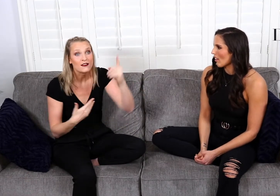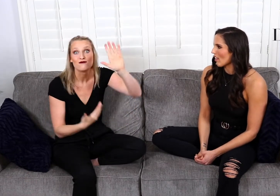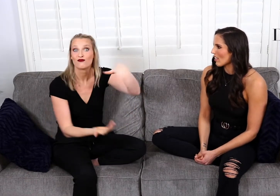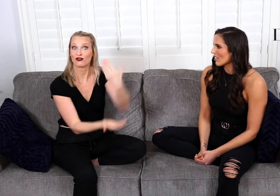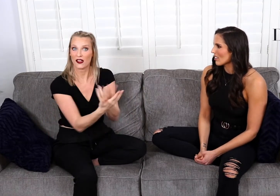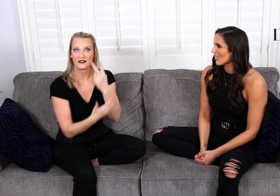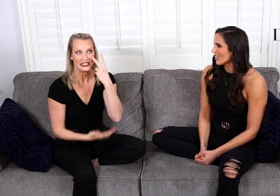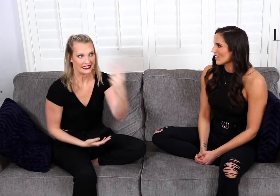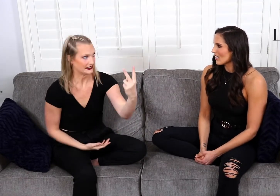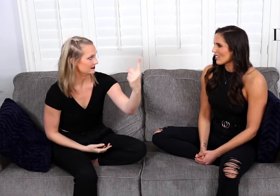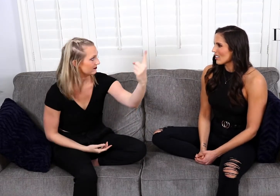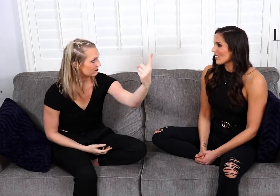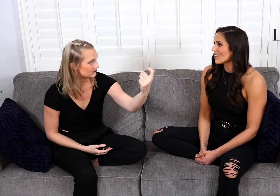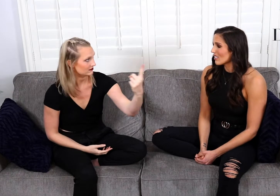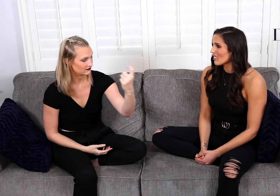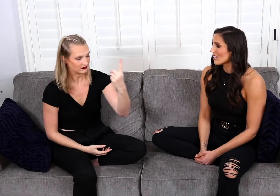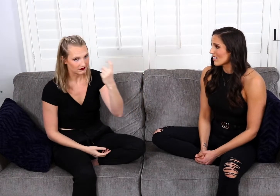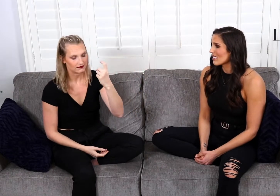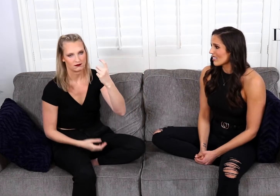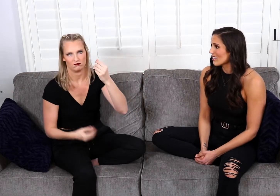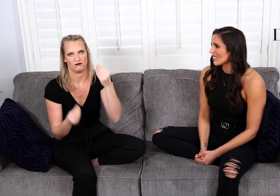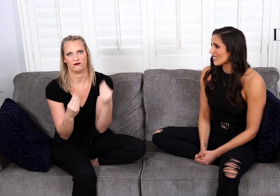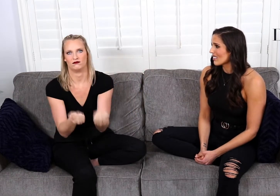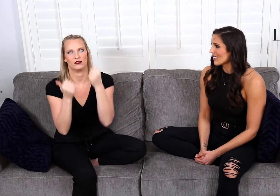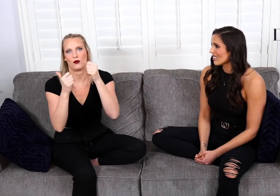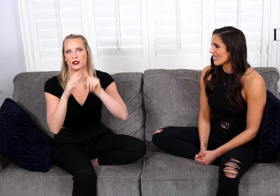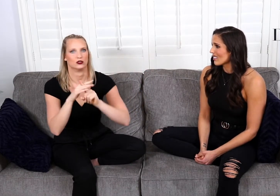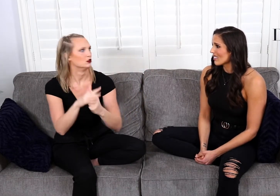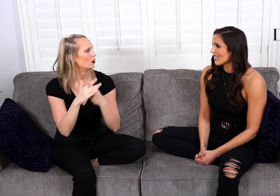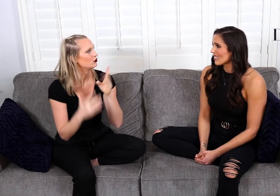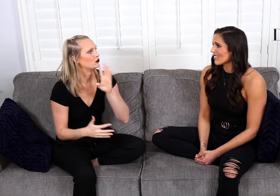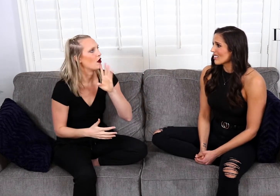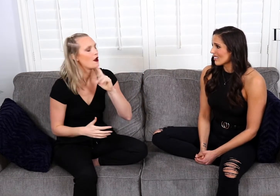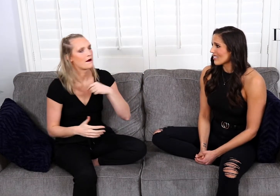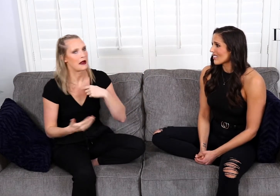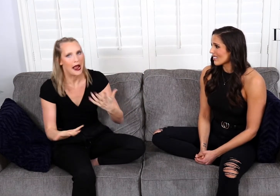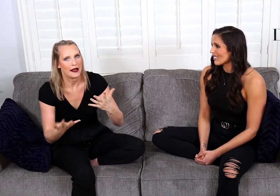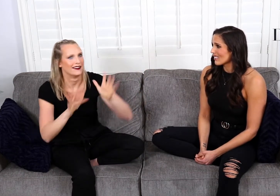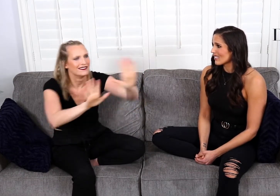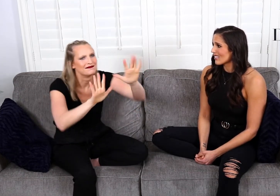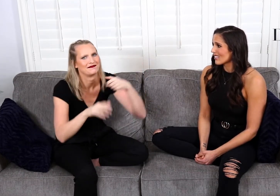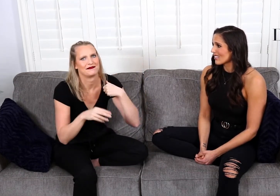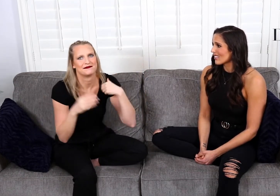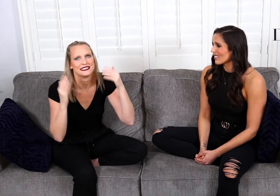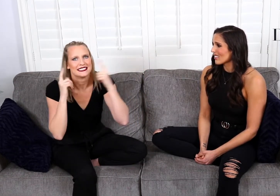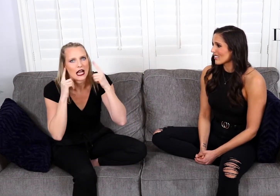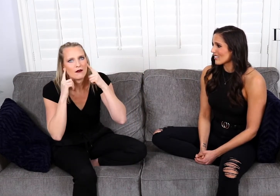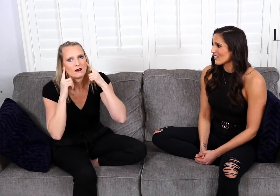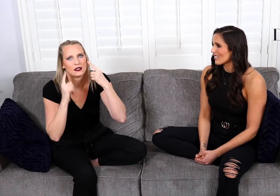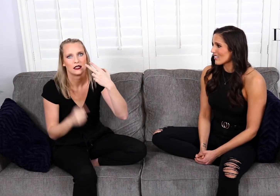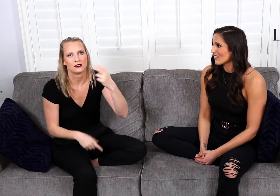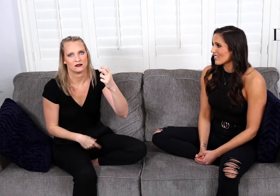He arrived, and I saw him approaching the table and instantly he just started talking. So I kind of stopped him, with my gestures, and I pointed